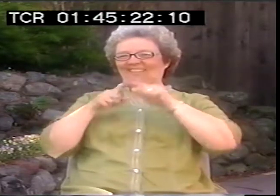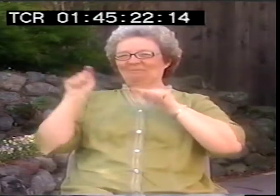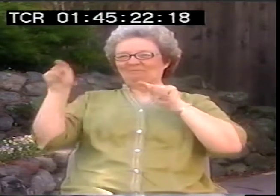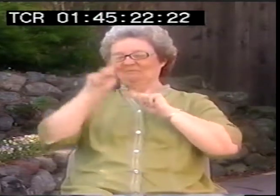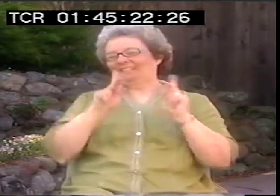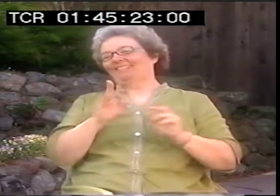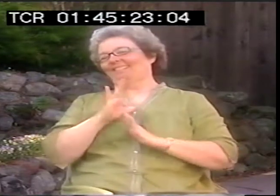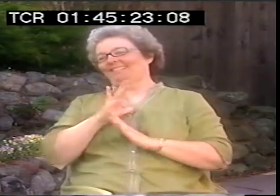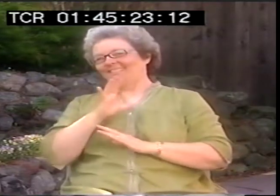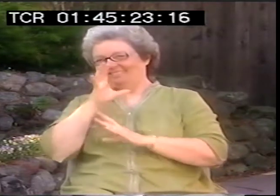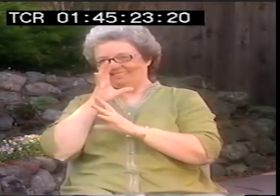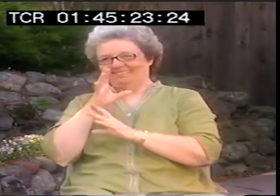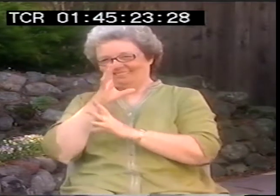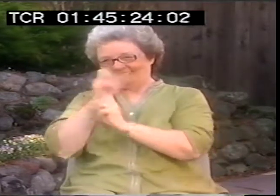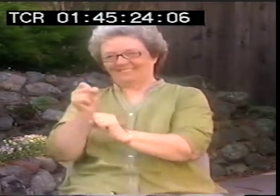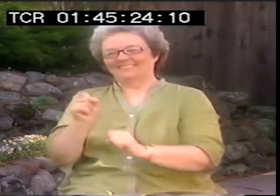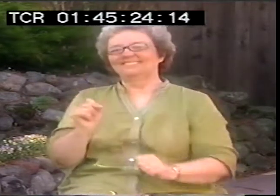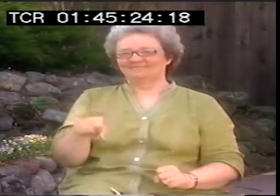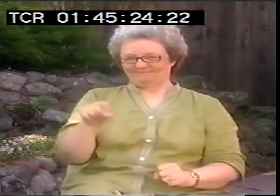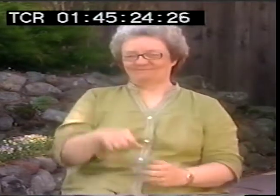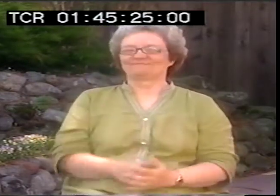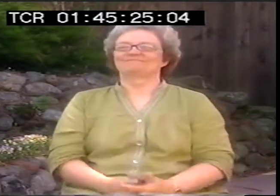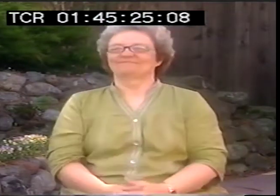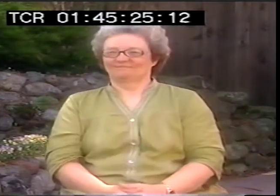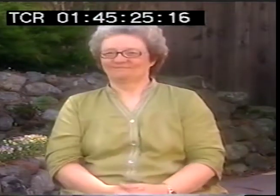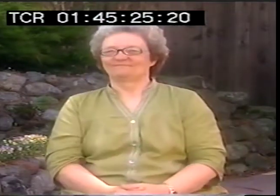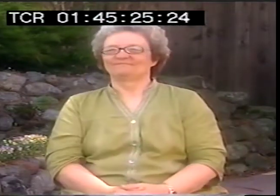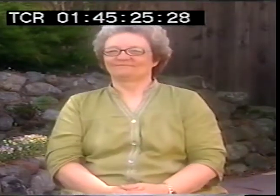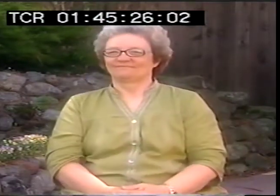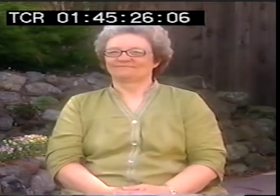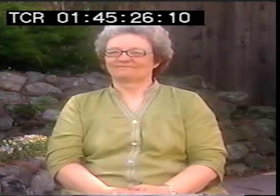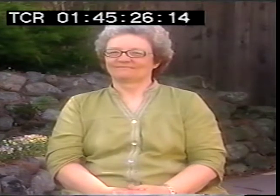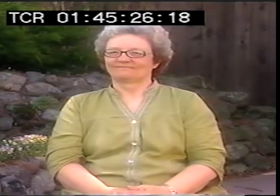more technical expertise than they would have otherwise. And it's really wonderful.